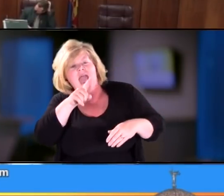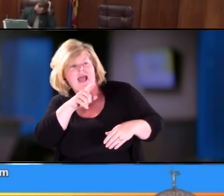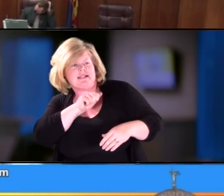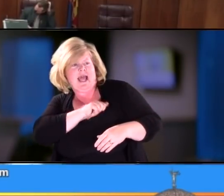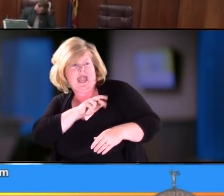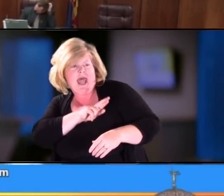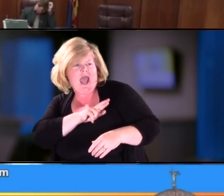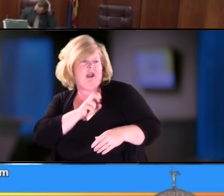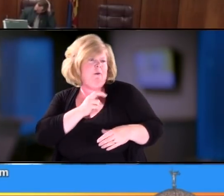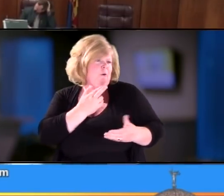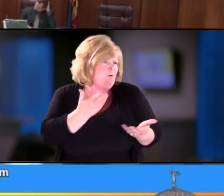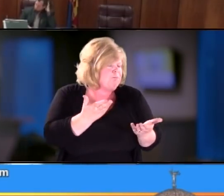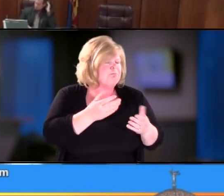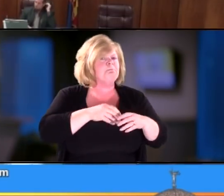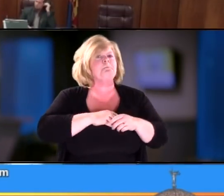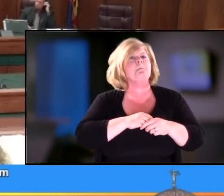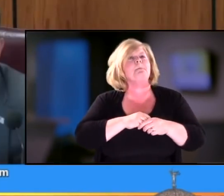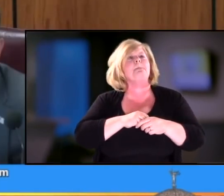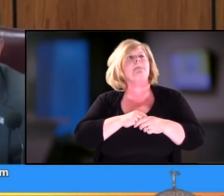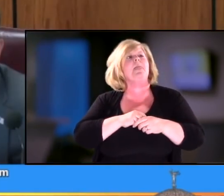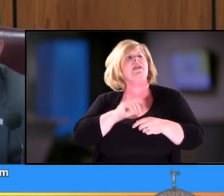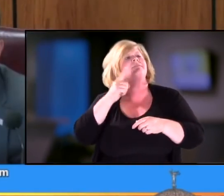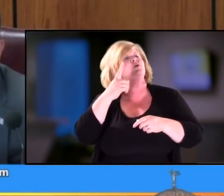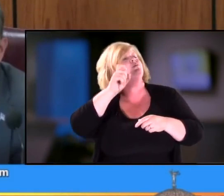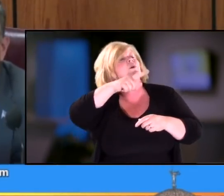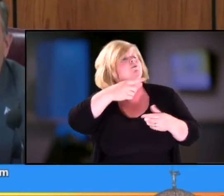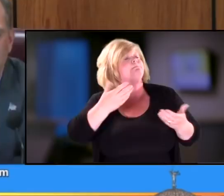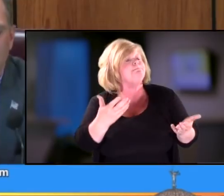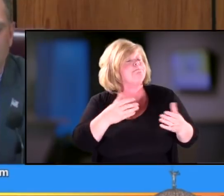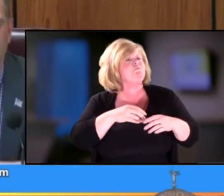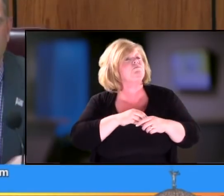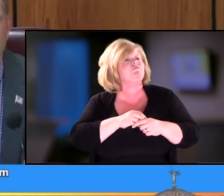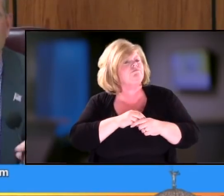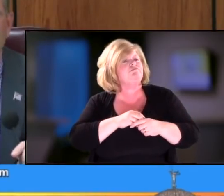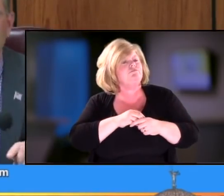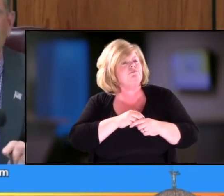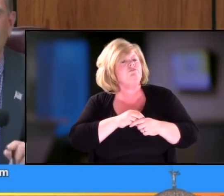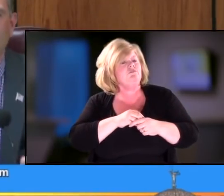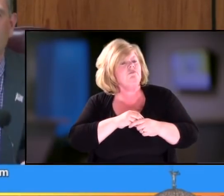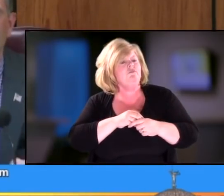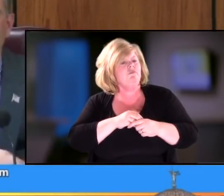I'm not sure, but number one: are you finding, either one of you,